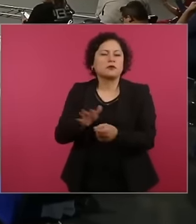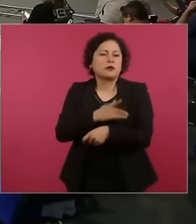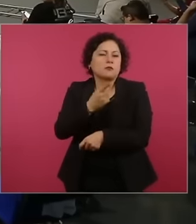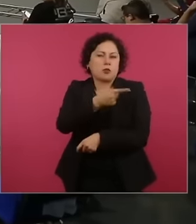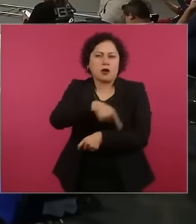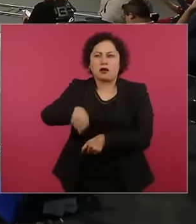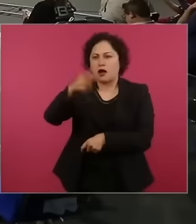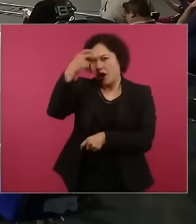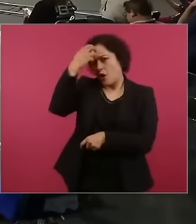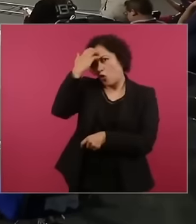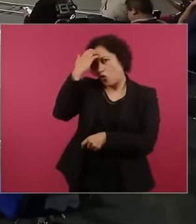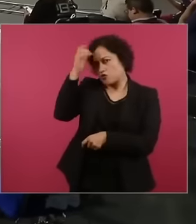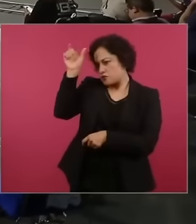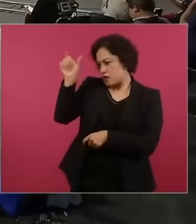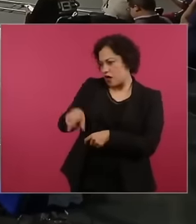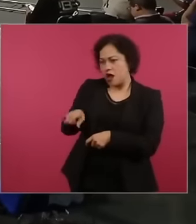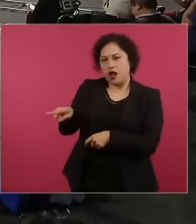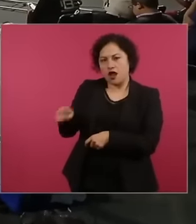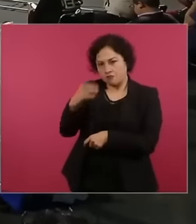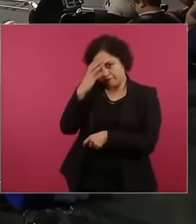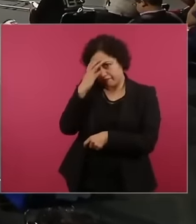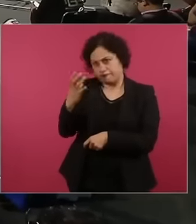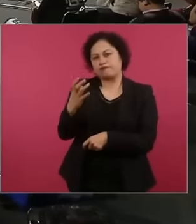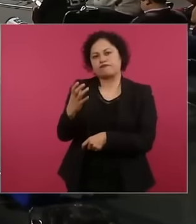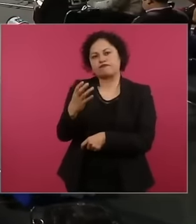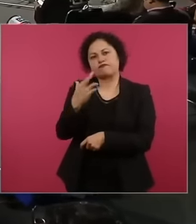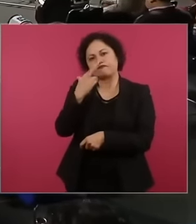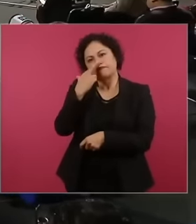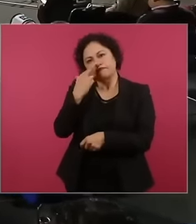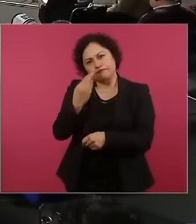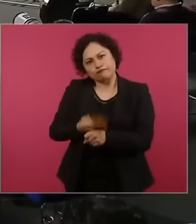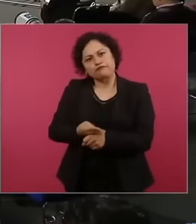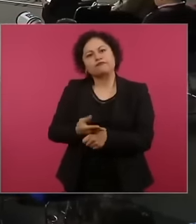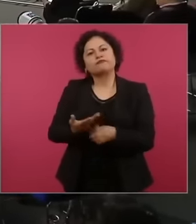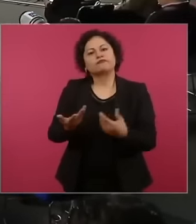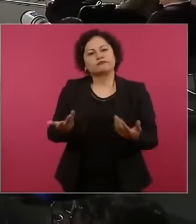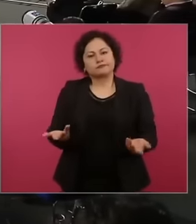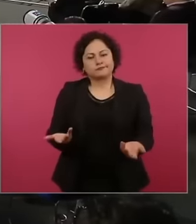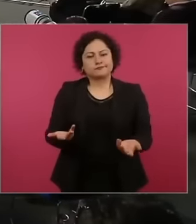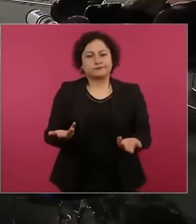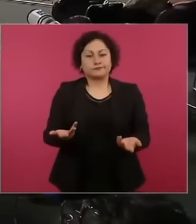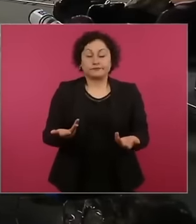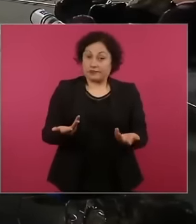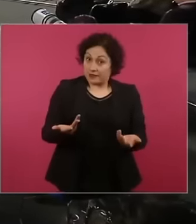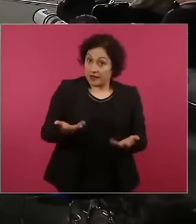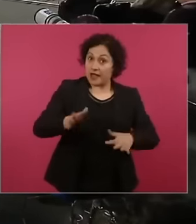but one was walking along the street in beautiful villah on the